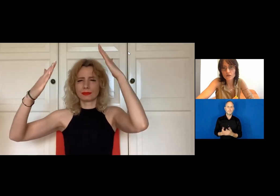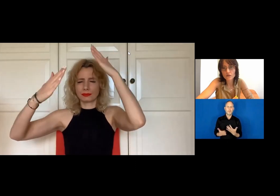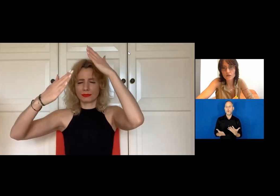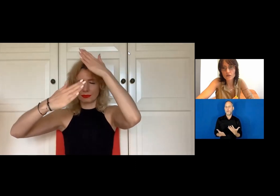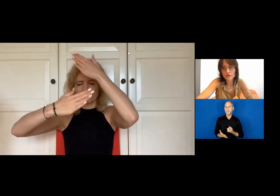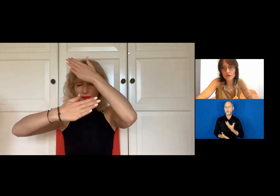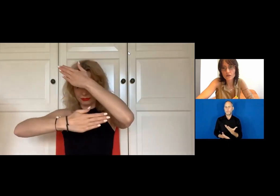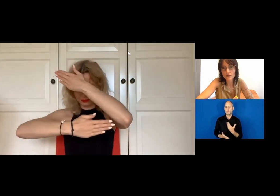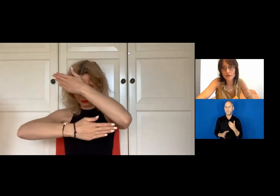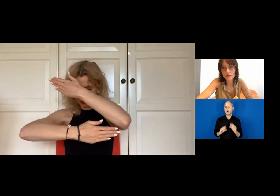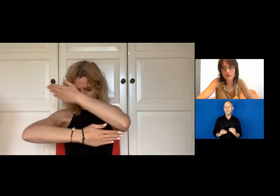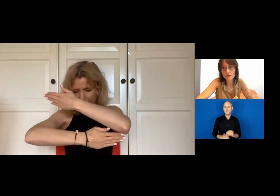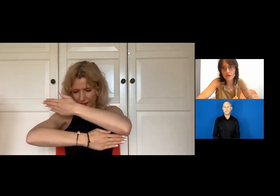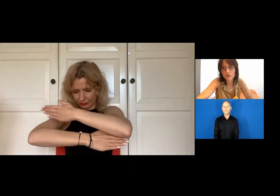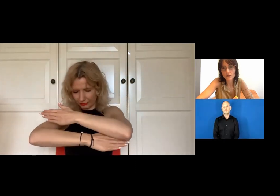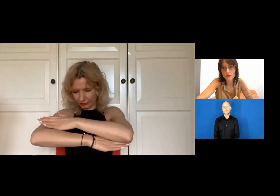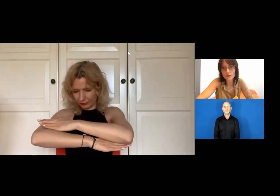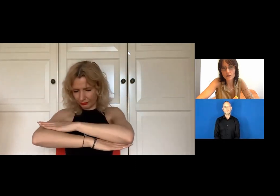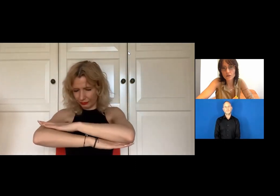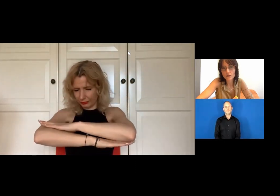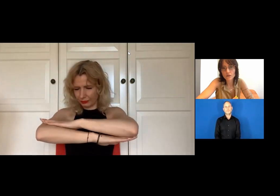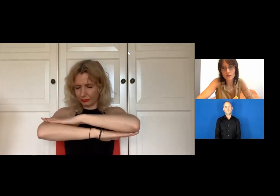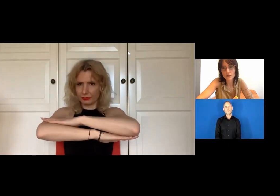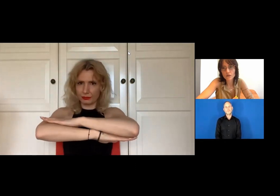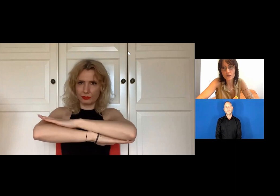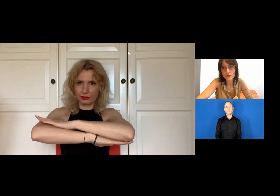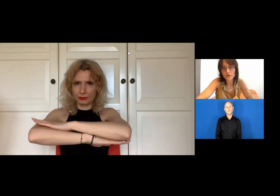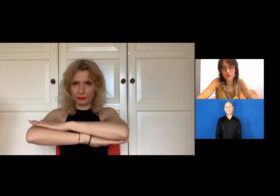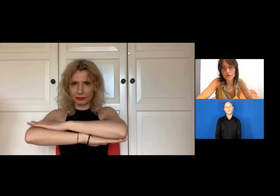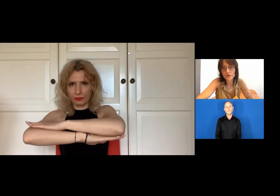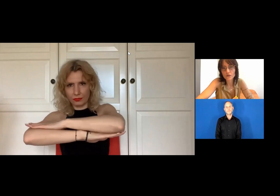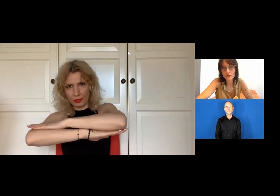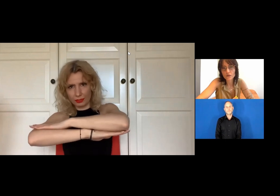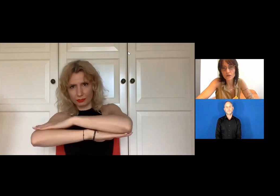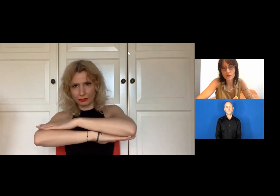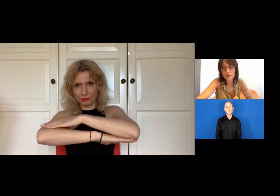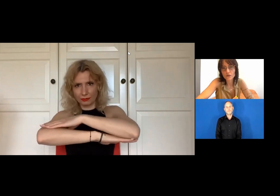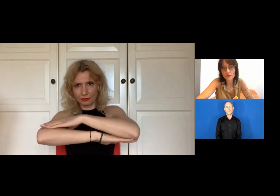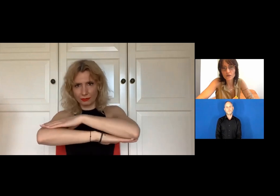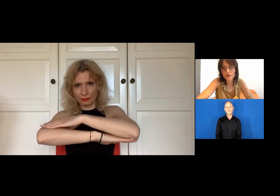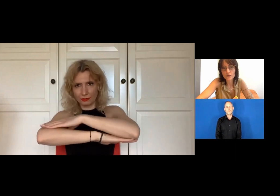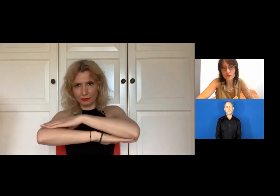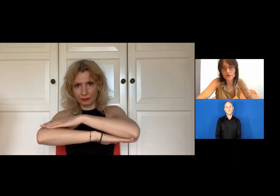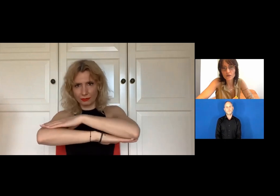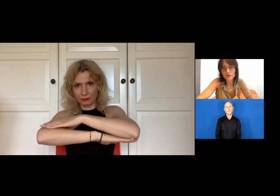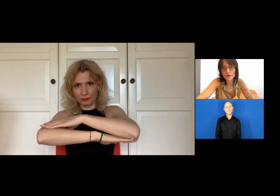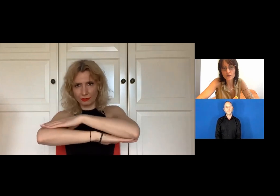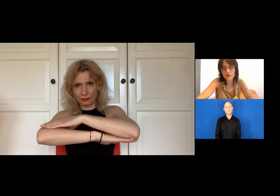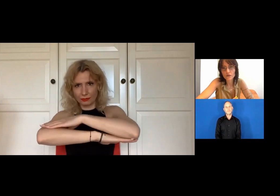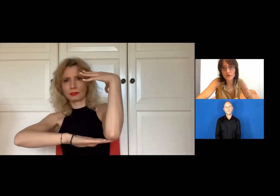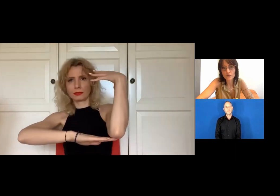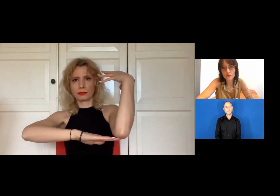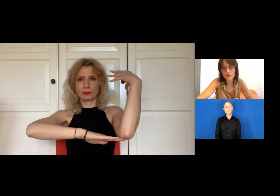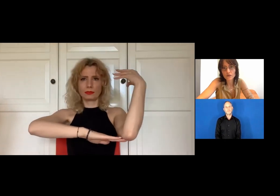At night I wander along the beach.